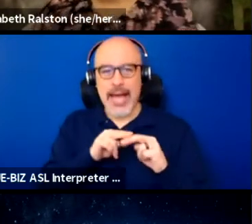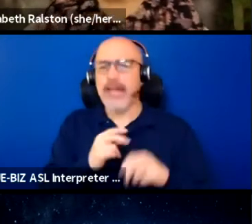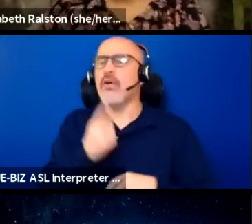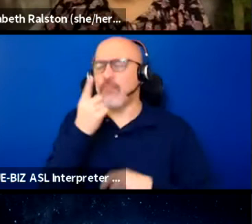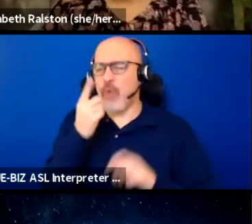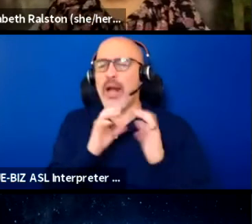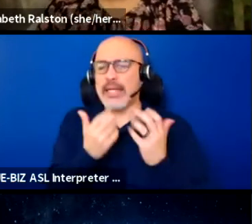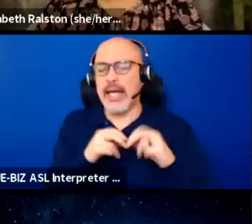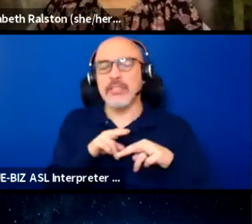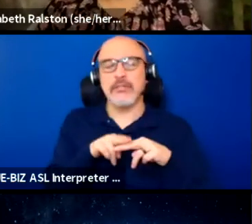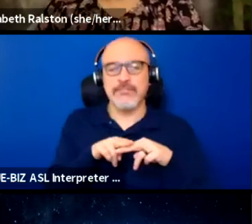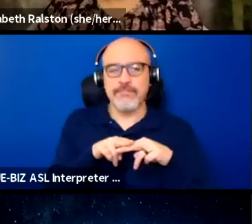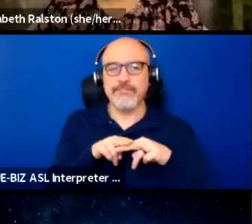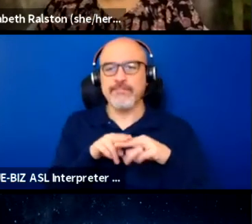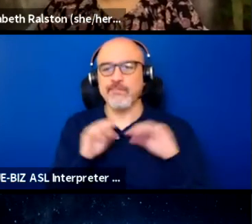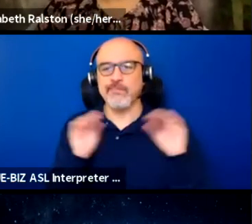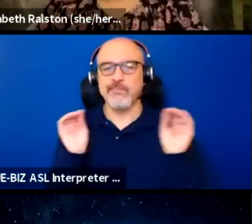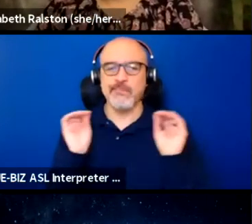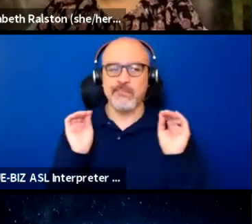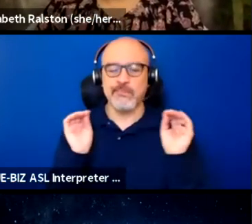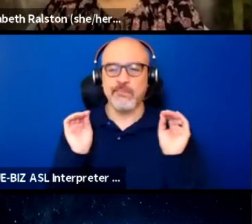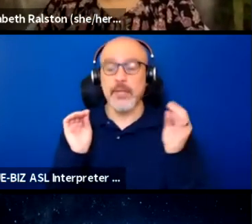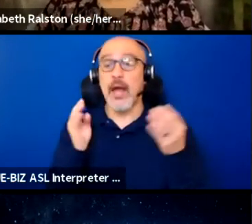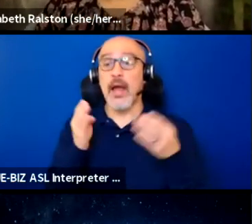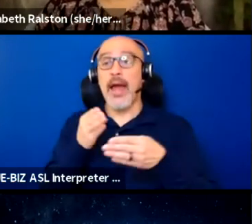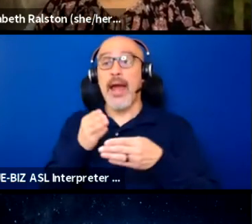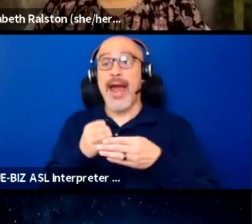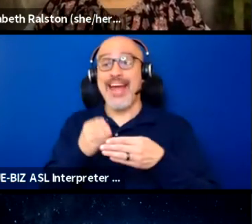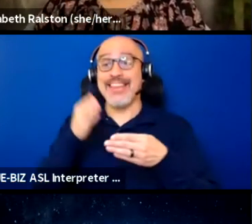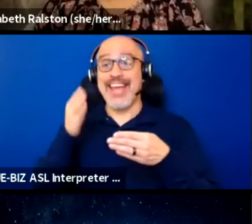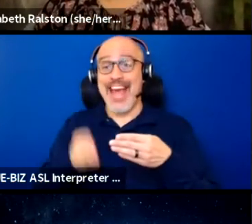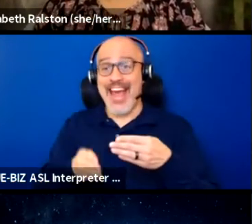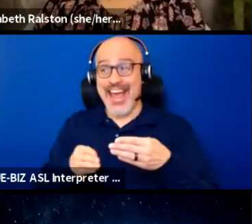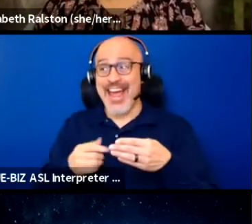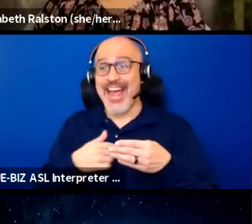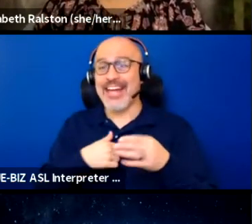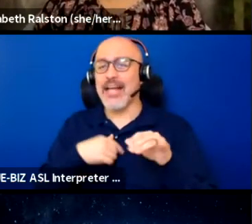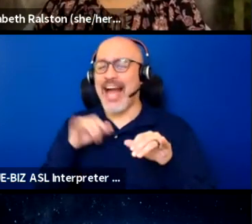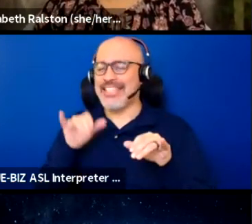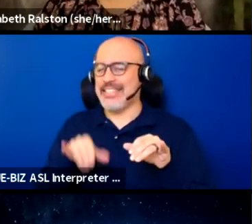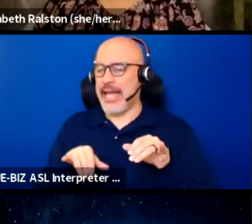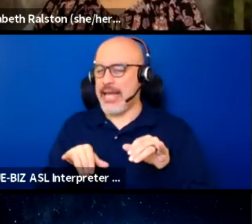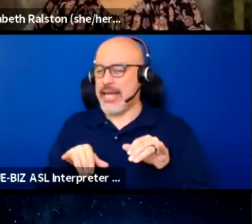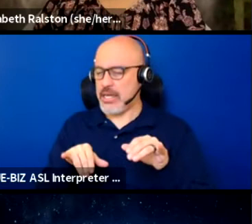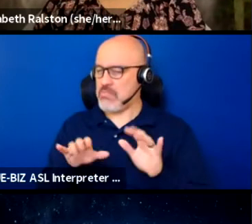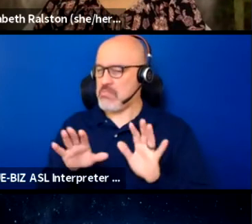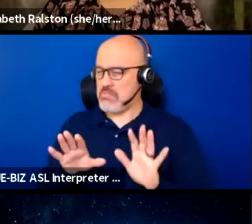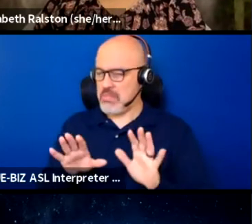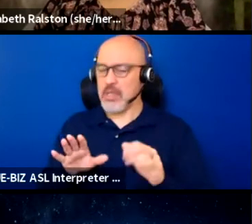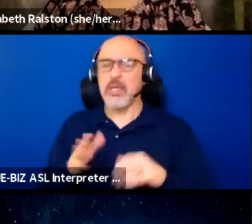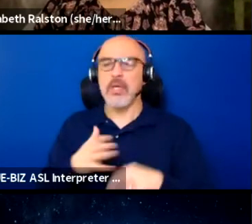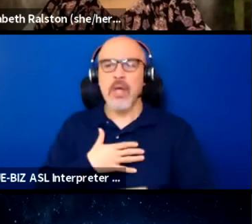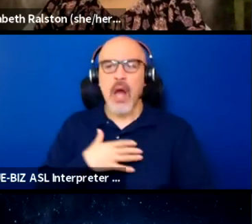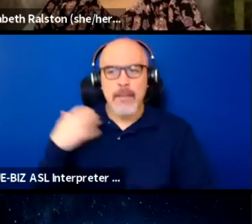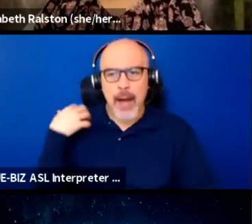and then at the end I stayed on for a little bit, you know, and my boss was asking me how things went,